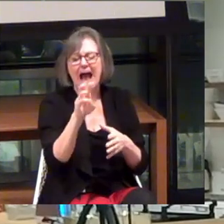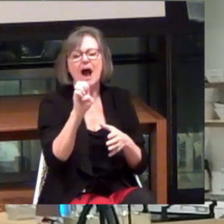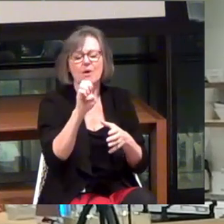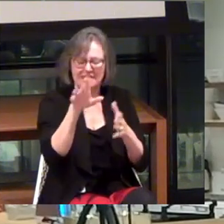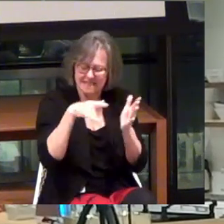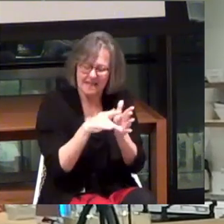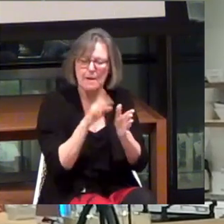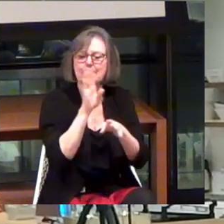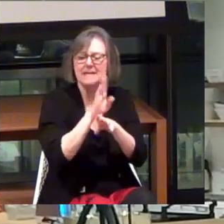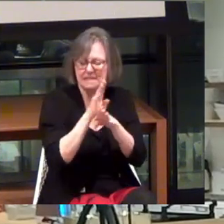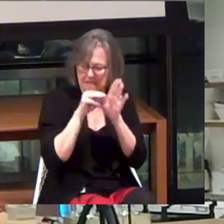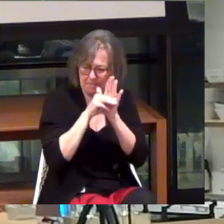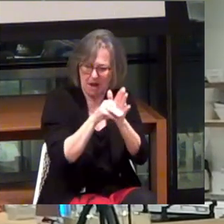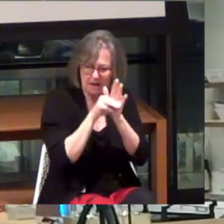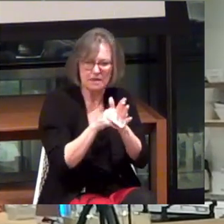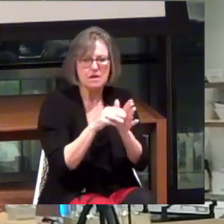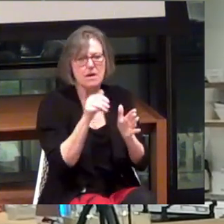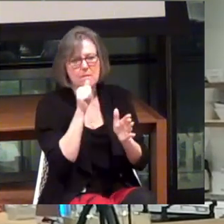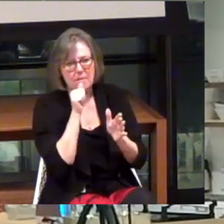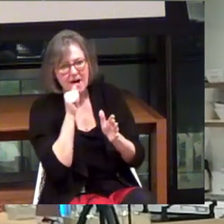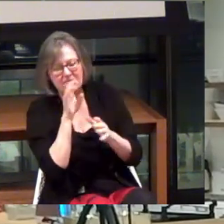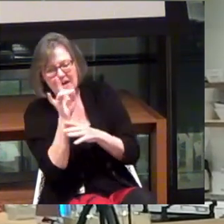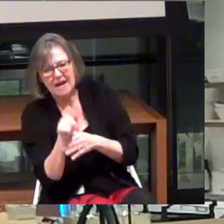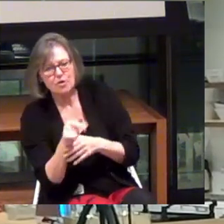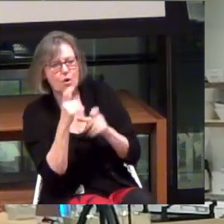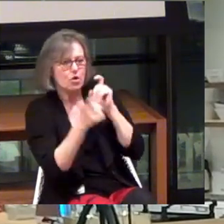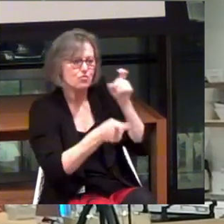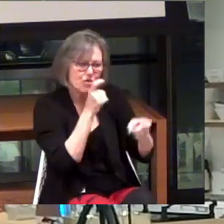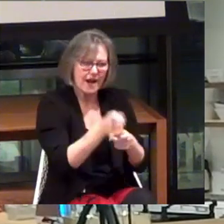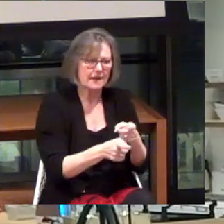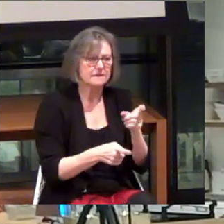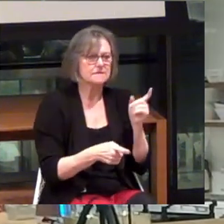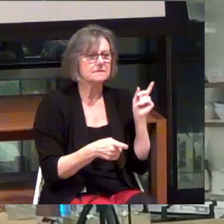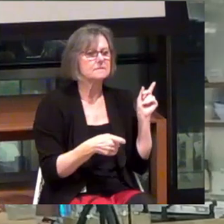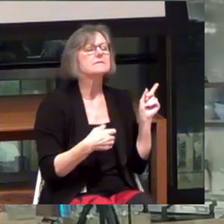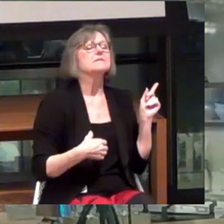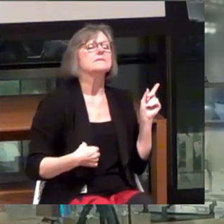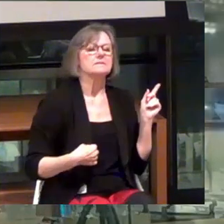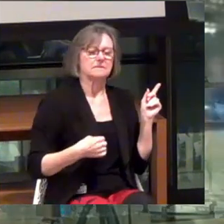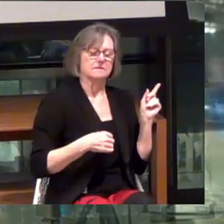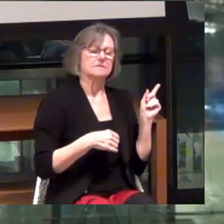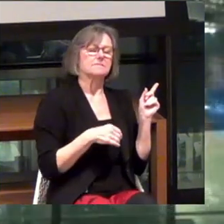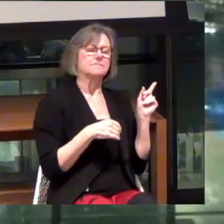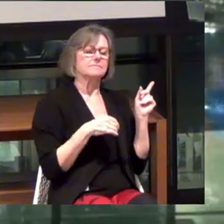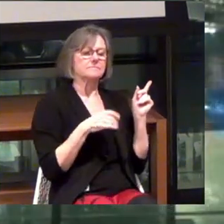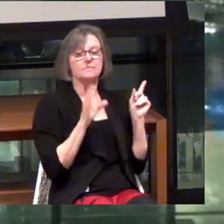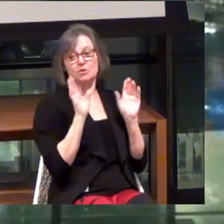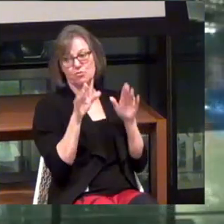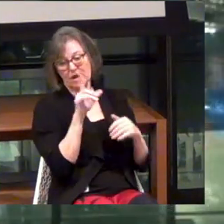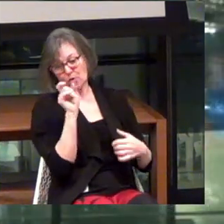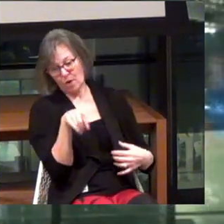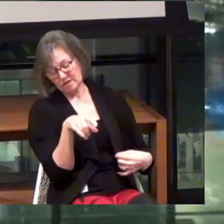Combination of VC and private equity, public funding, or grants? Great question.